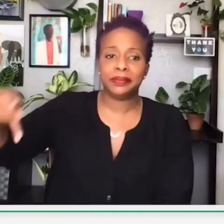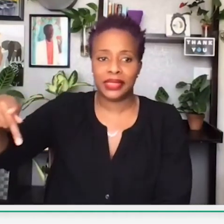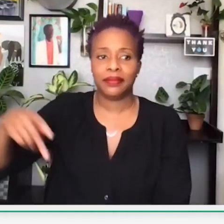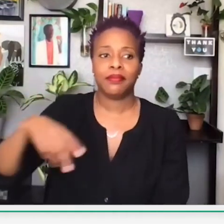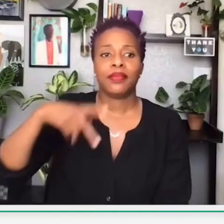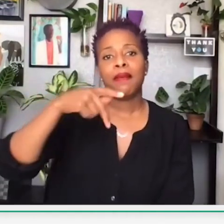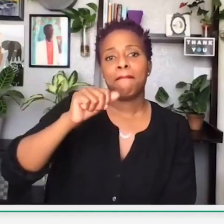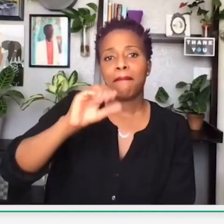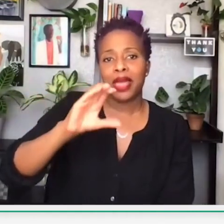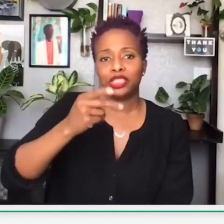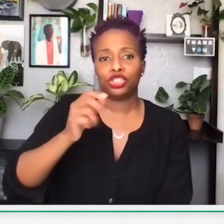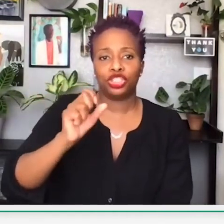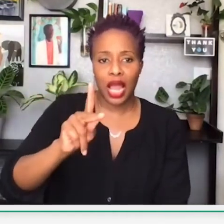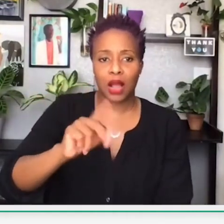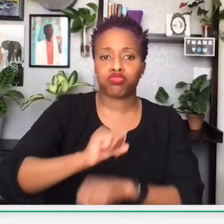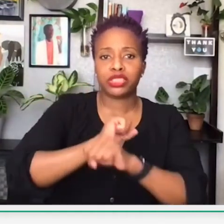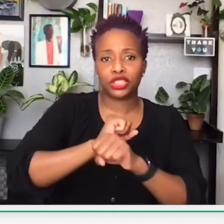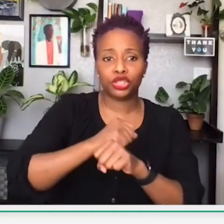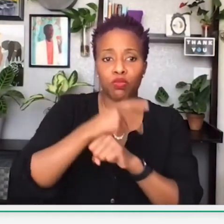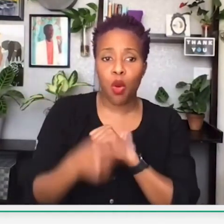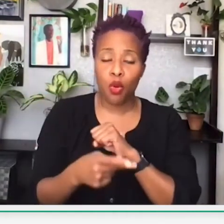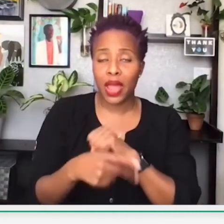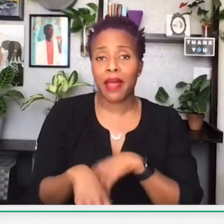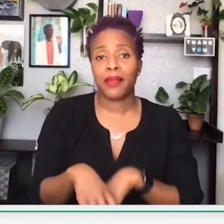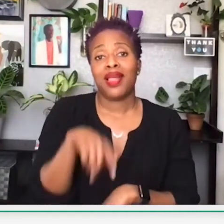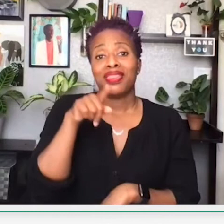program offered is the PPP, the Paycheck Protection Program.